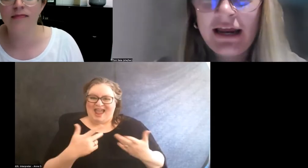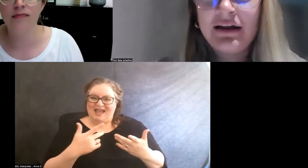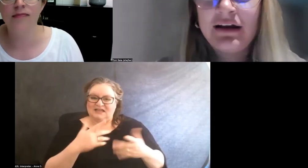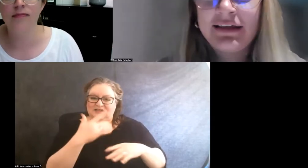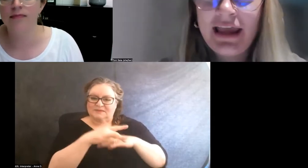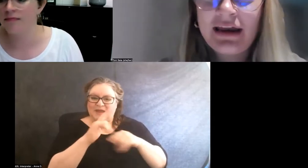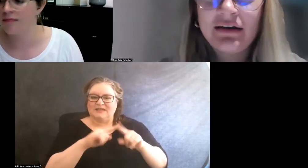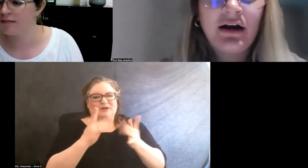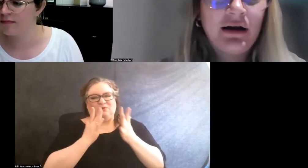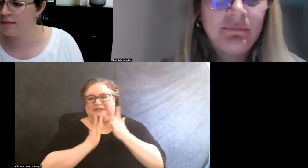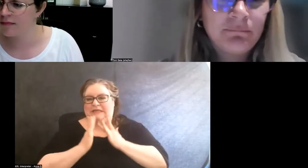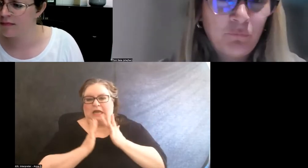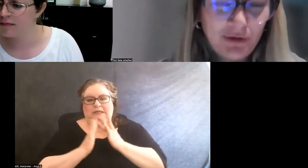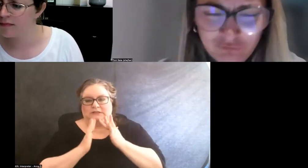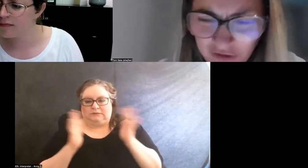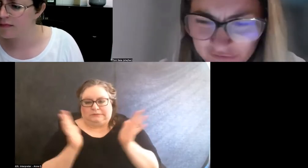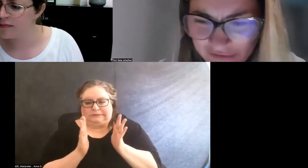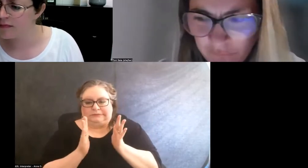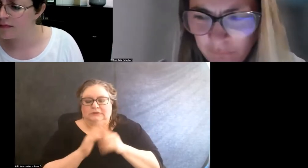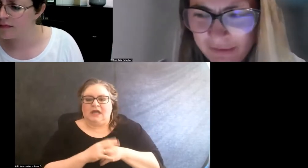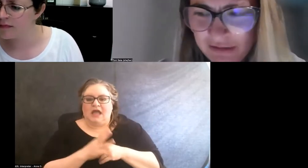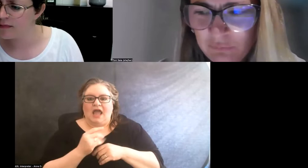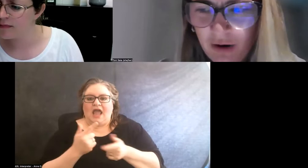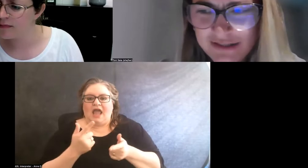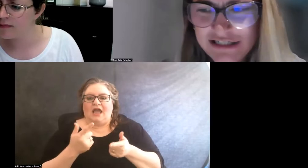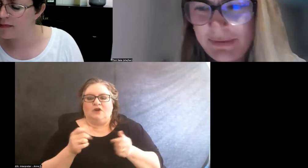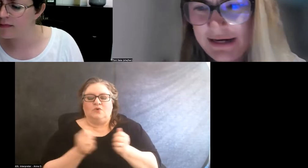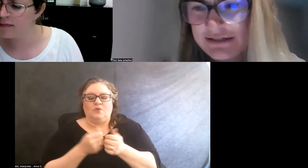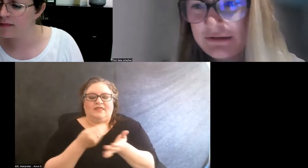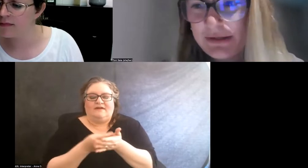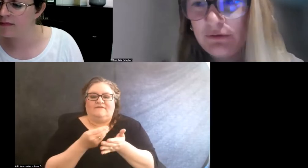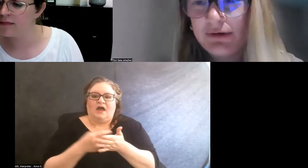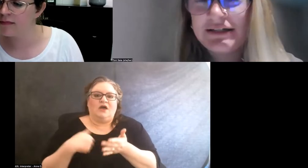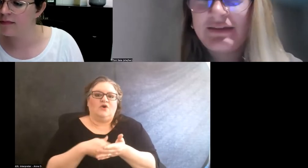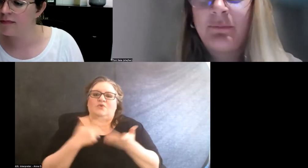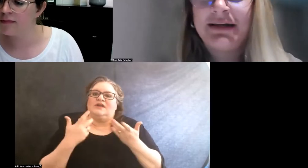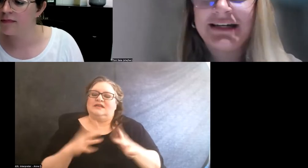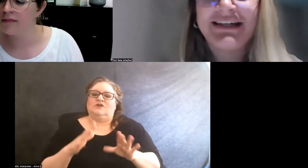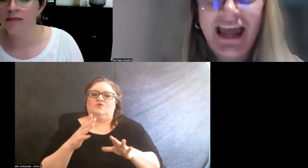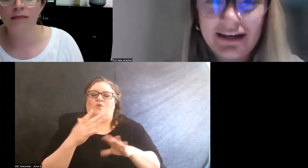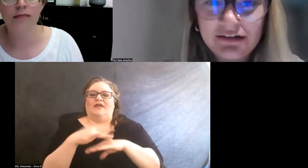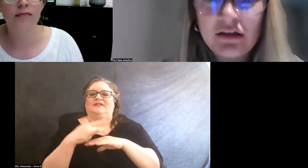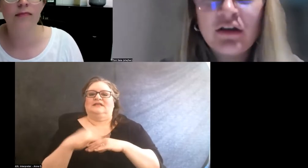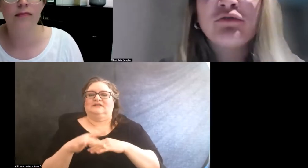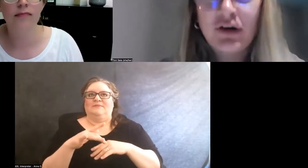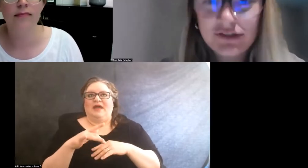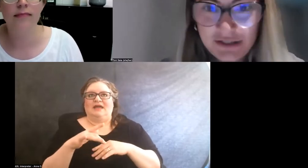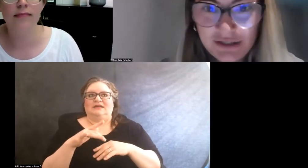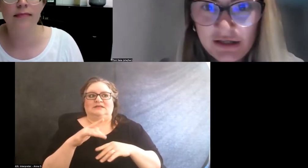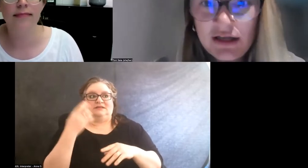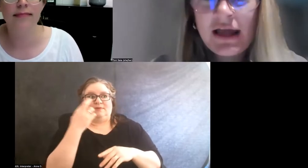And again, with funding, we didn't want space to be the reason that we didn't get funding.